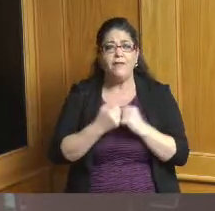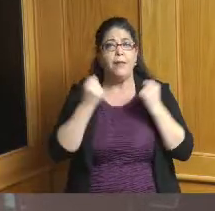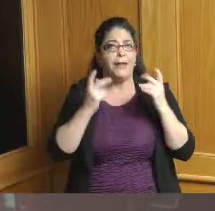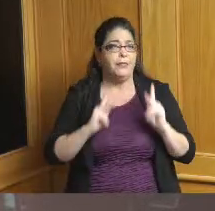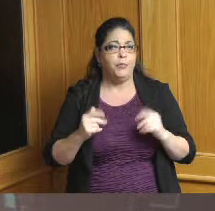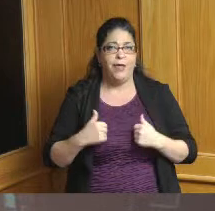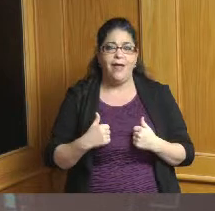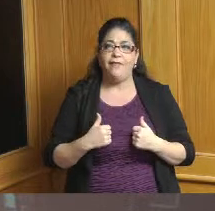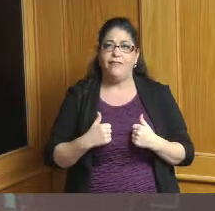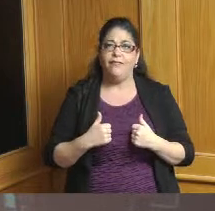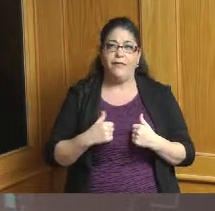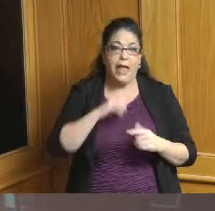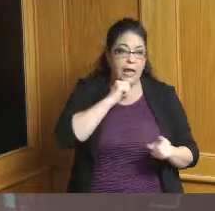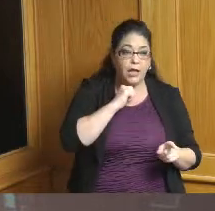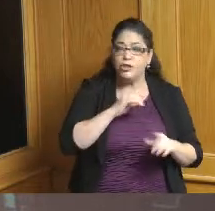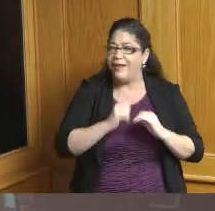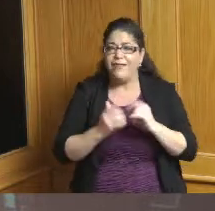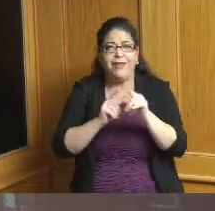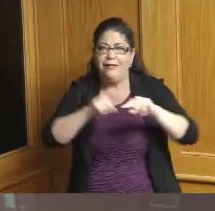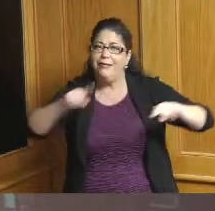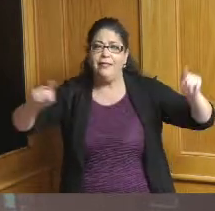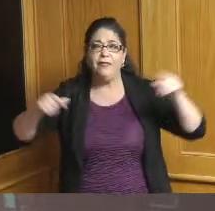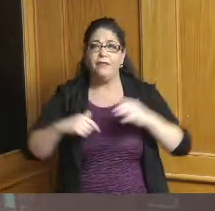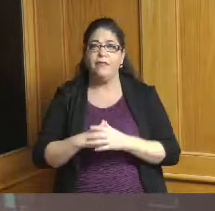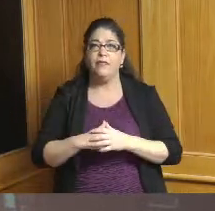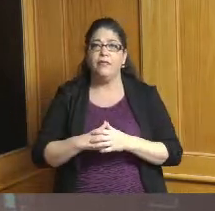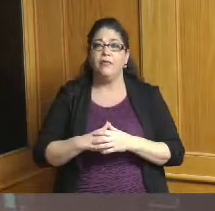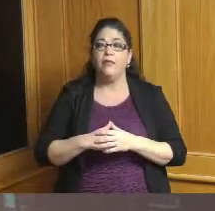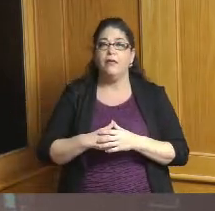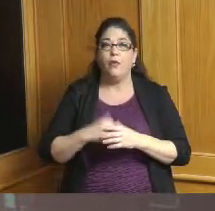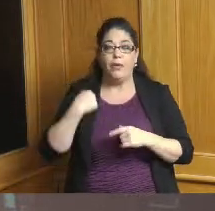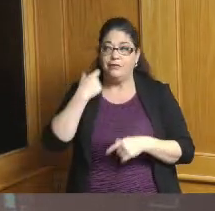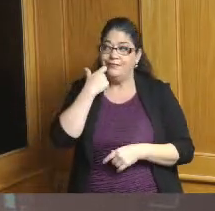but we've really taken an active role the last several years of trying to improve its diversity